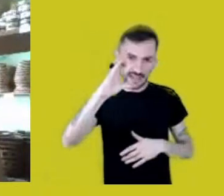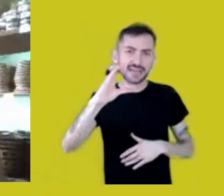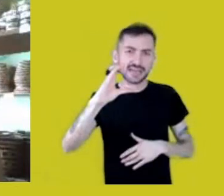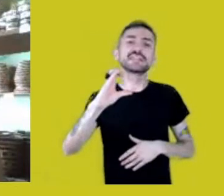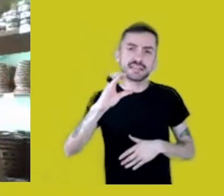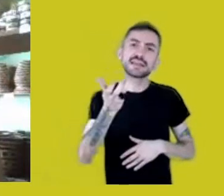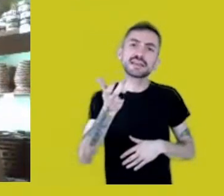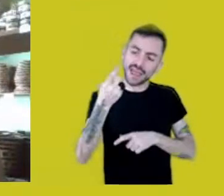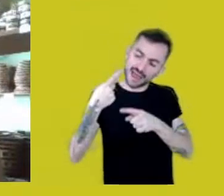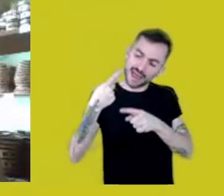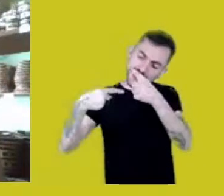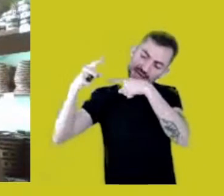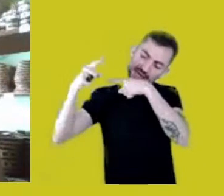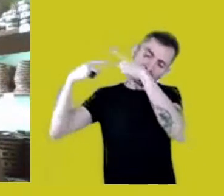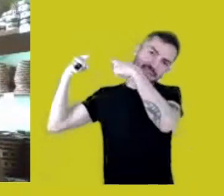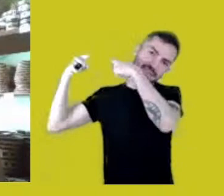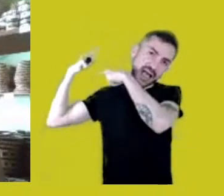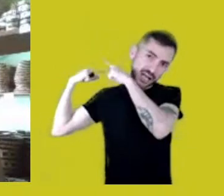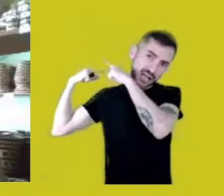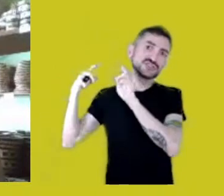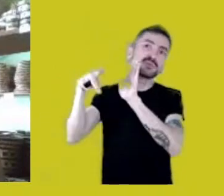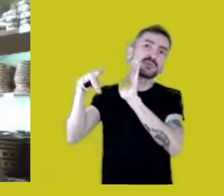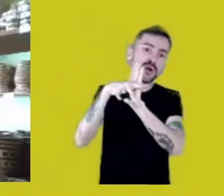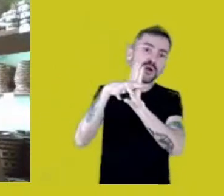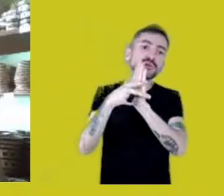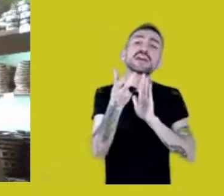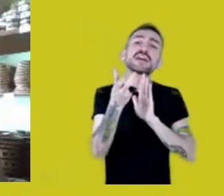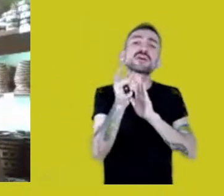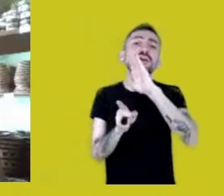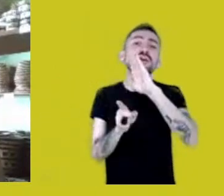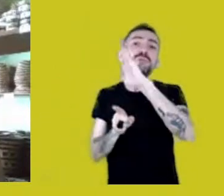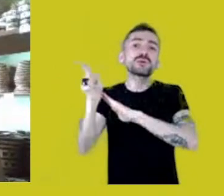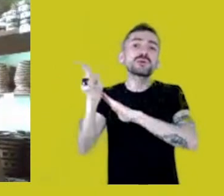I’d like to ask Fernanda how she sees this process